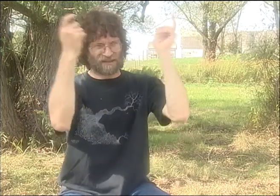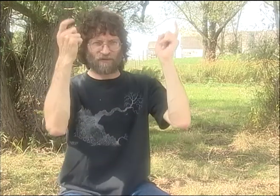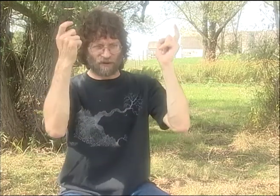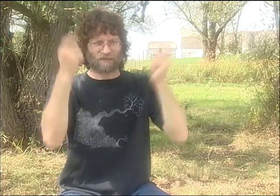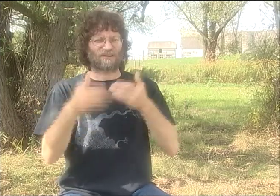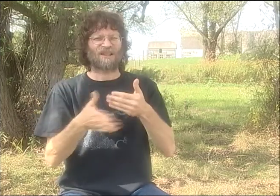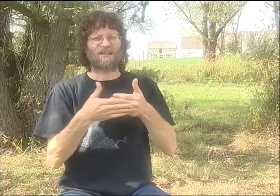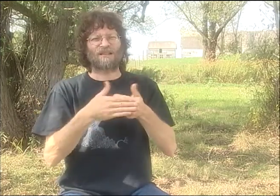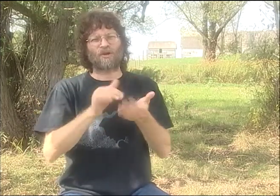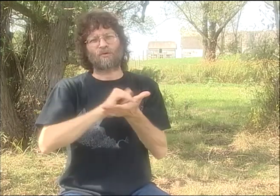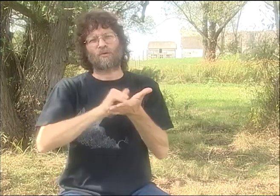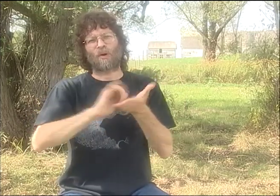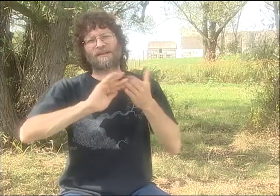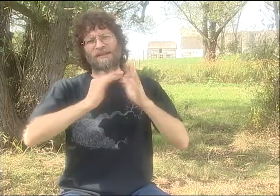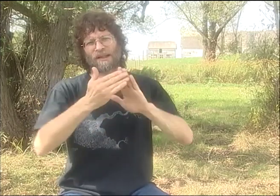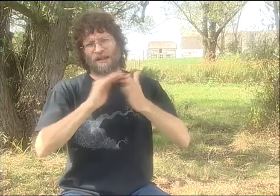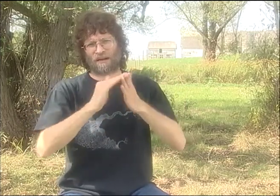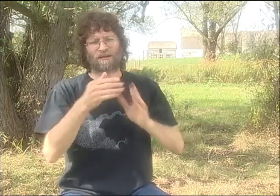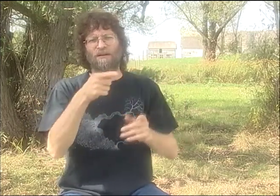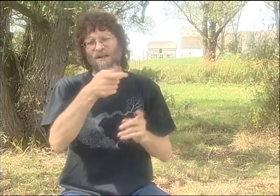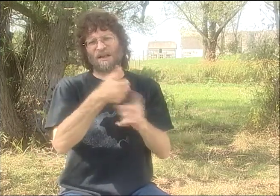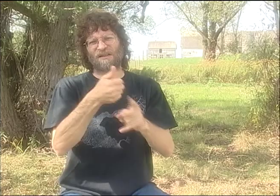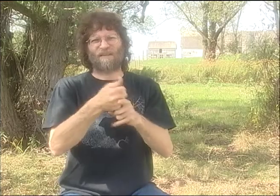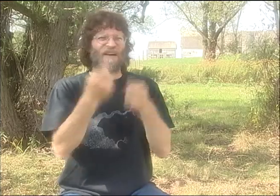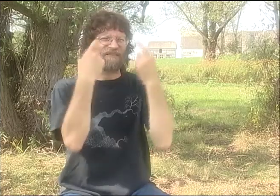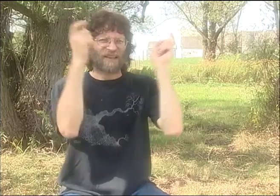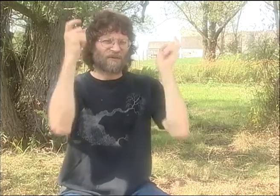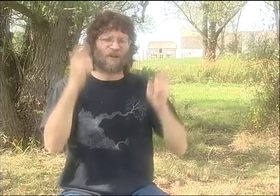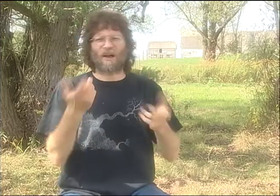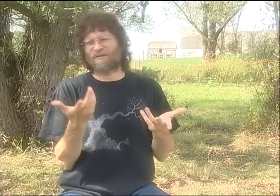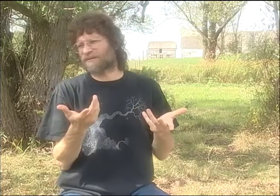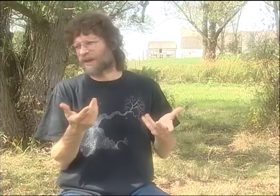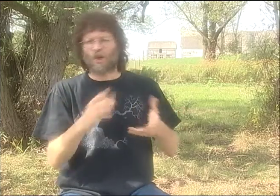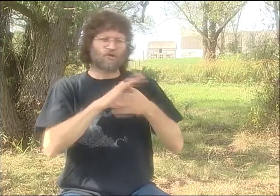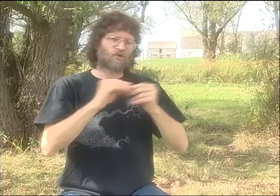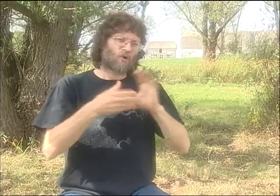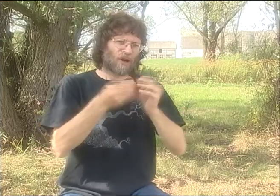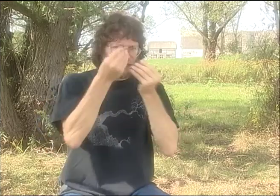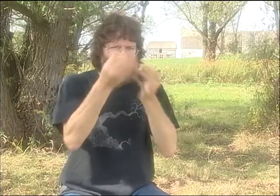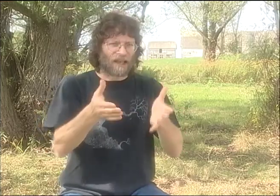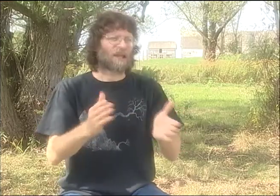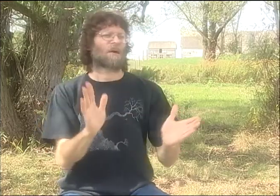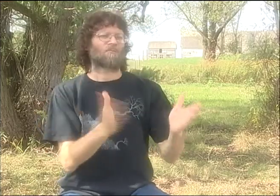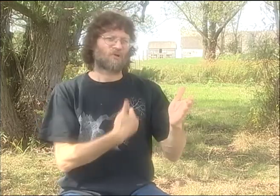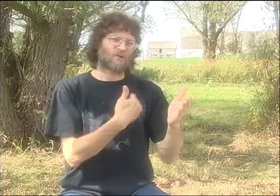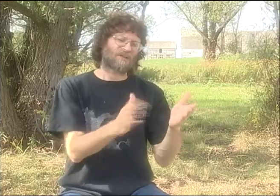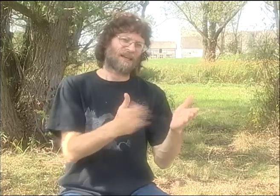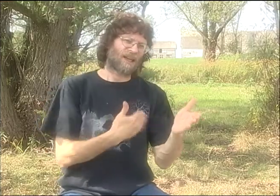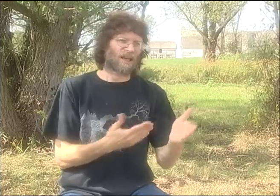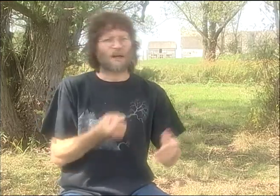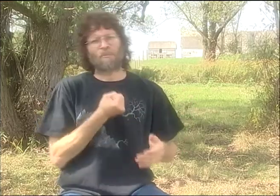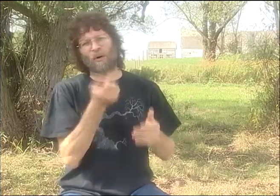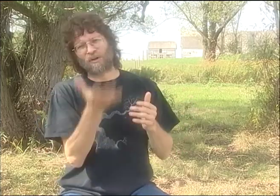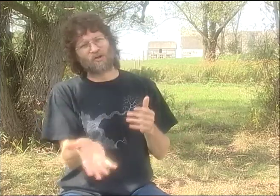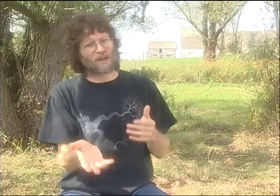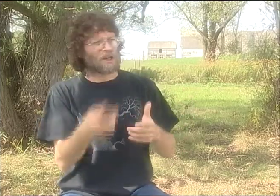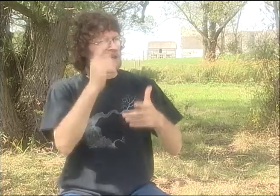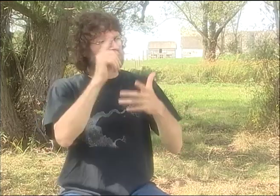SO THIS GROUP, BRIDGE OF... PERFORMED AT THE CLEARWATER FESTIVAL, WHICH IS A YEARLY FESTIVAL THAT OCCURS NEAR NEW YORK CITY.